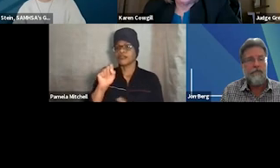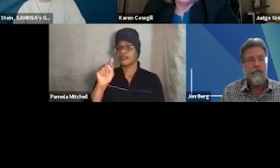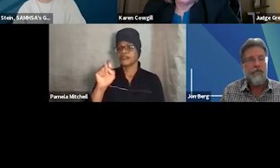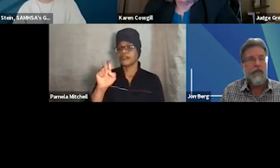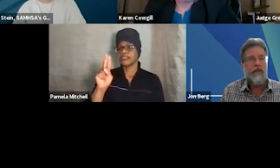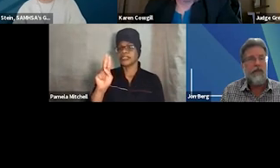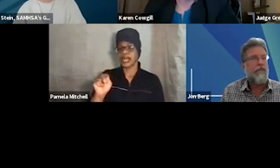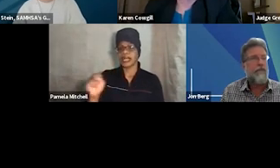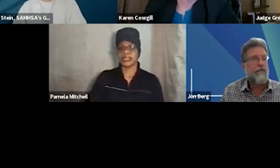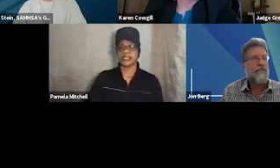Thank you, Jon.